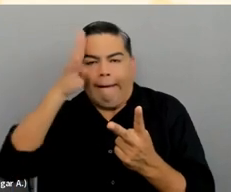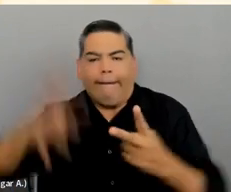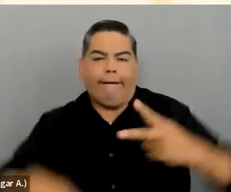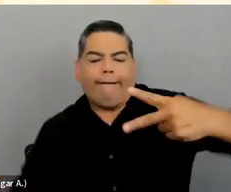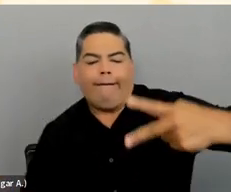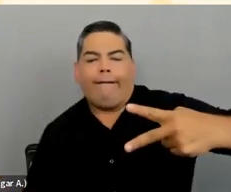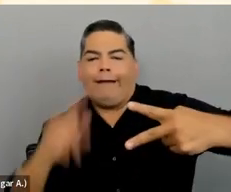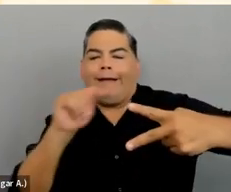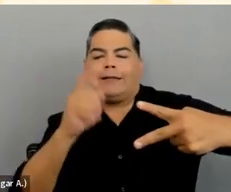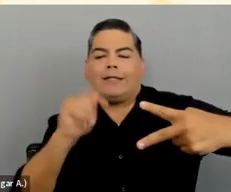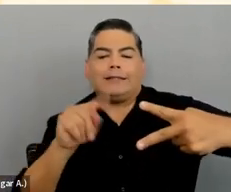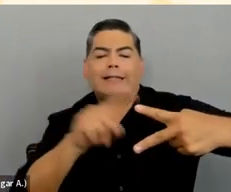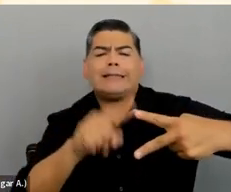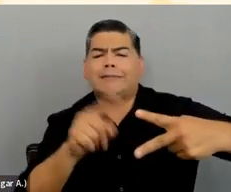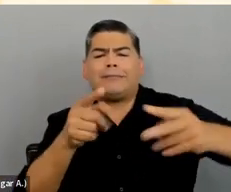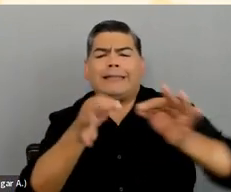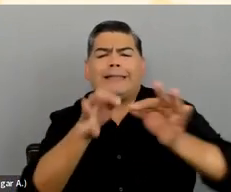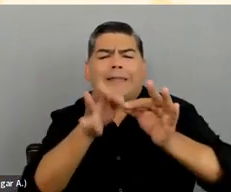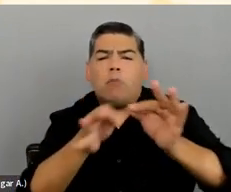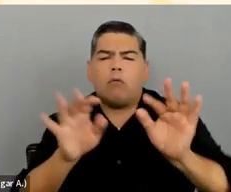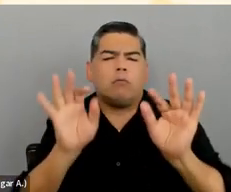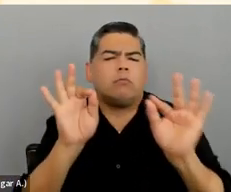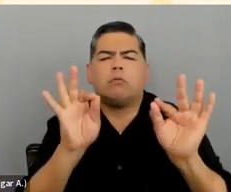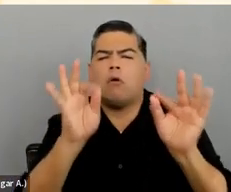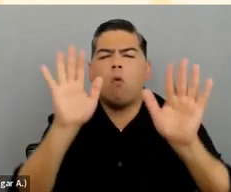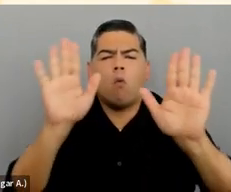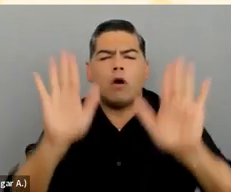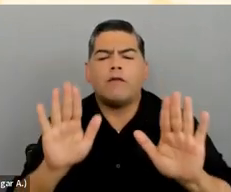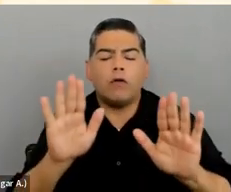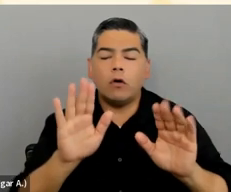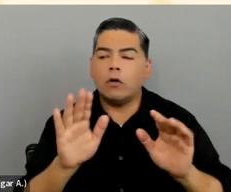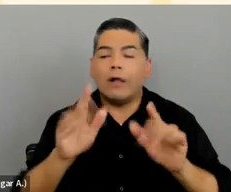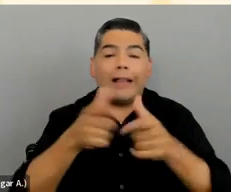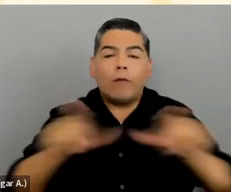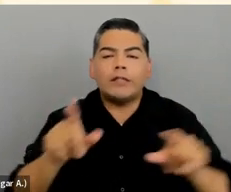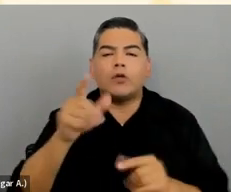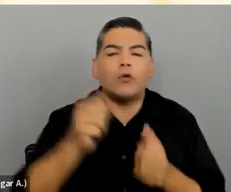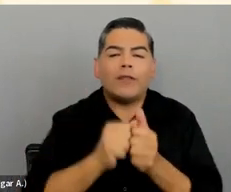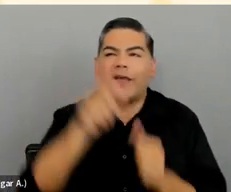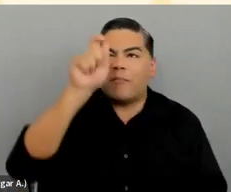One is written in plain language, nicely organized, and might have some bullet points. And you're presented with that same content,